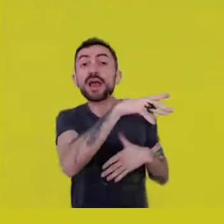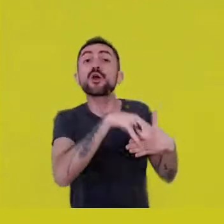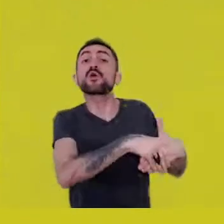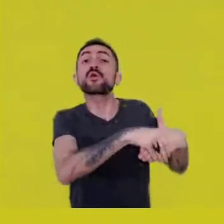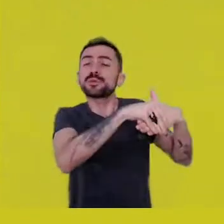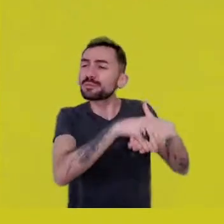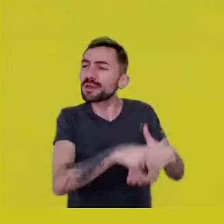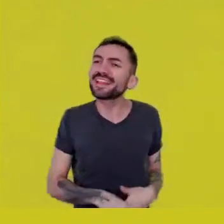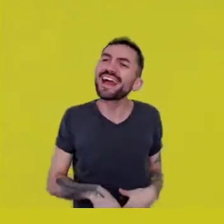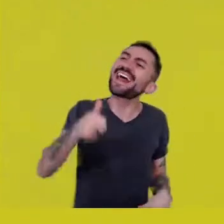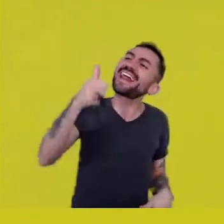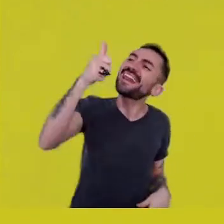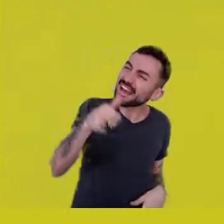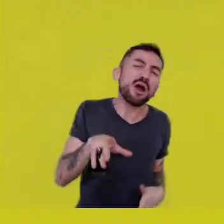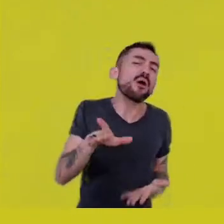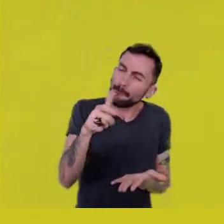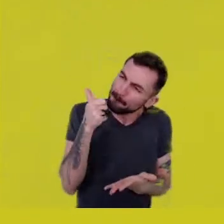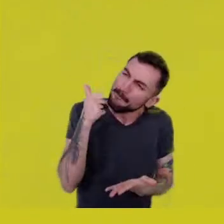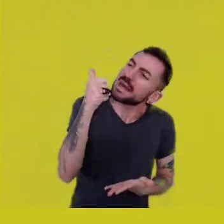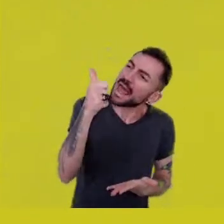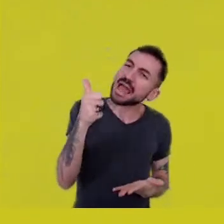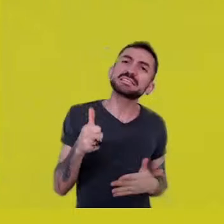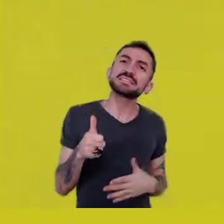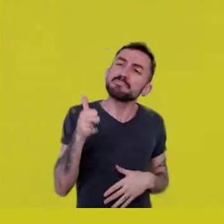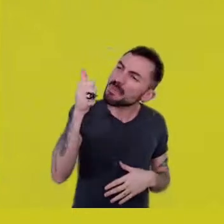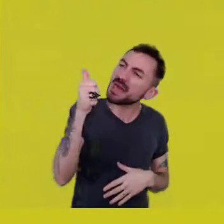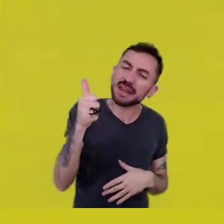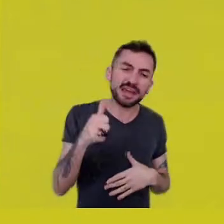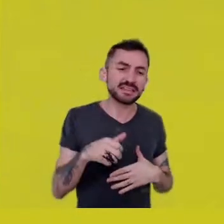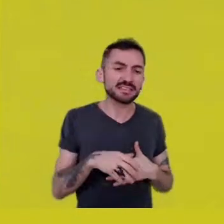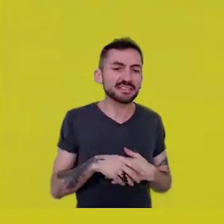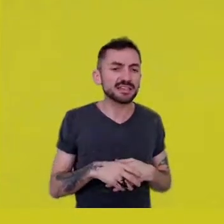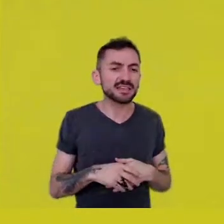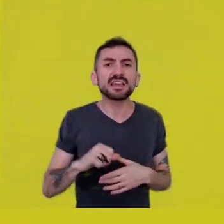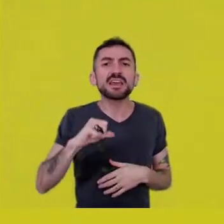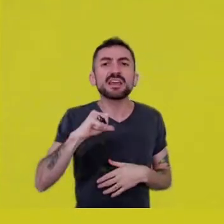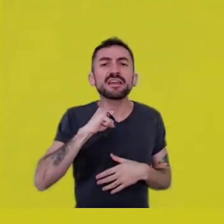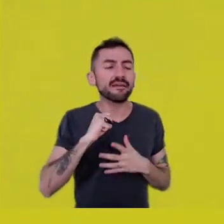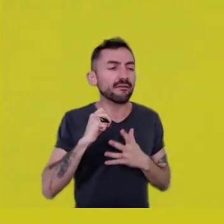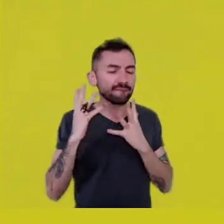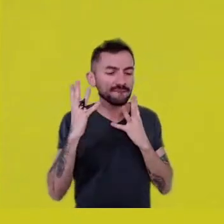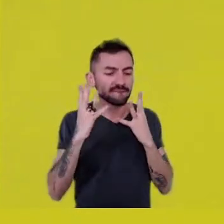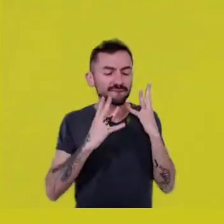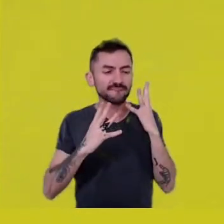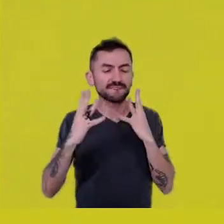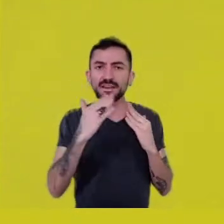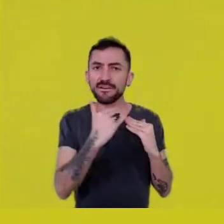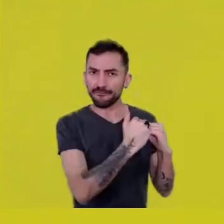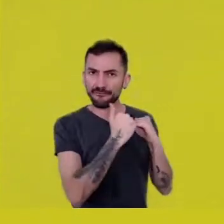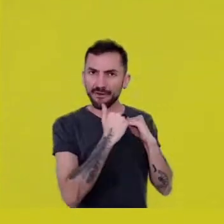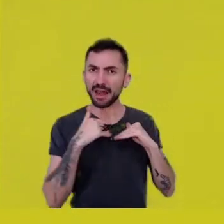you deserved it.” Nothing is more awkward to me than hearing that.